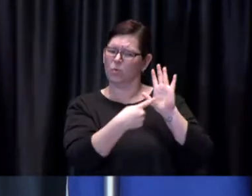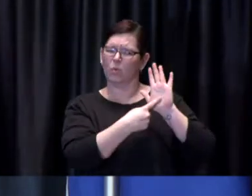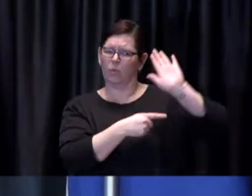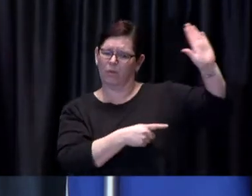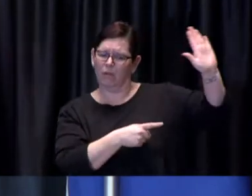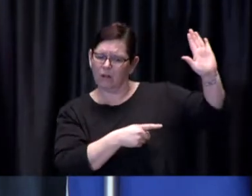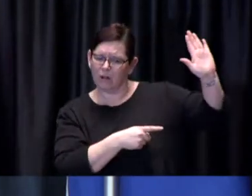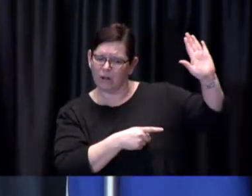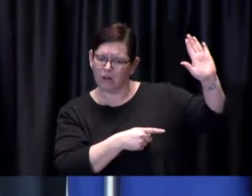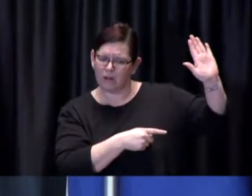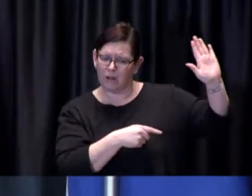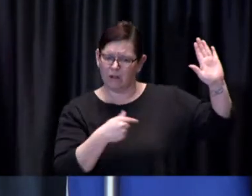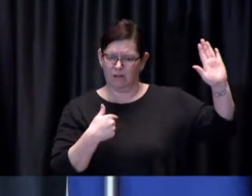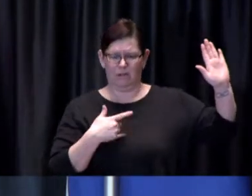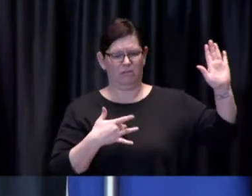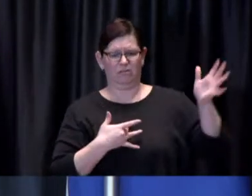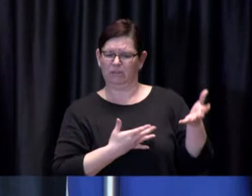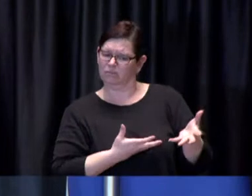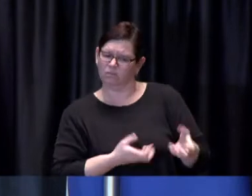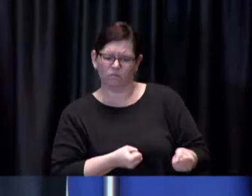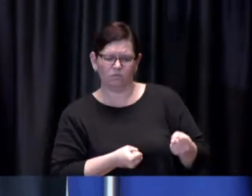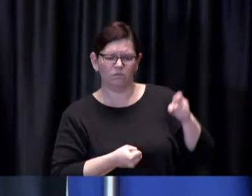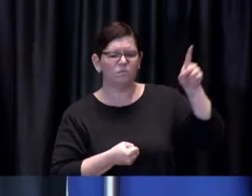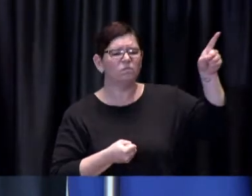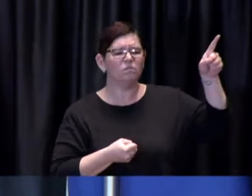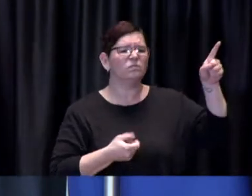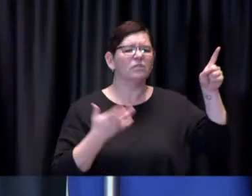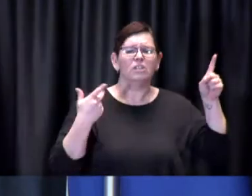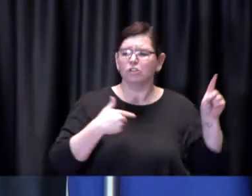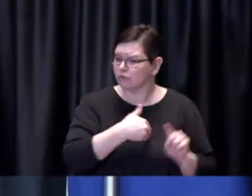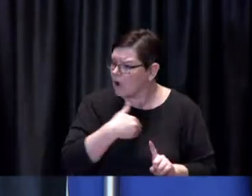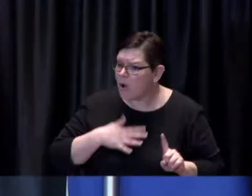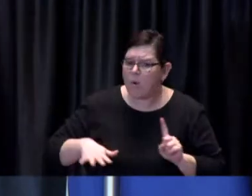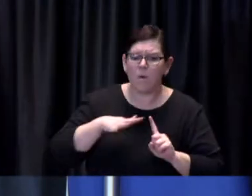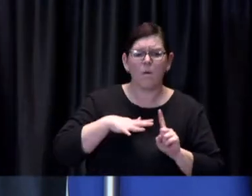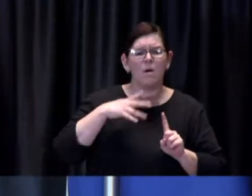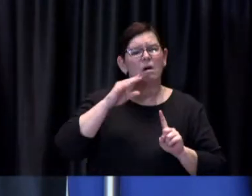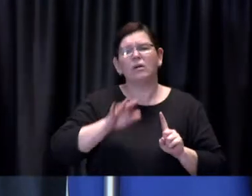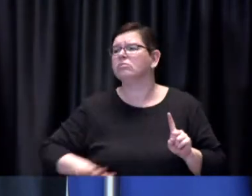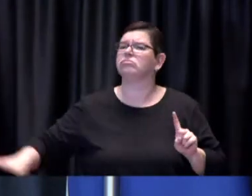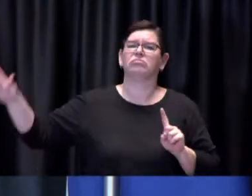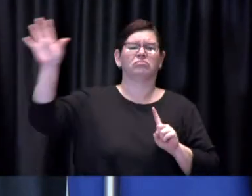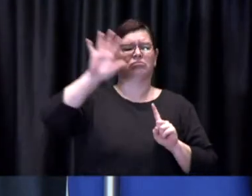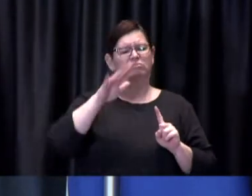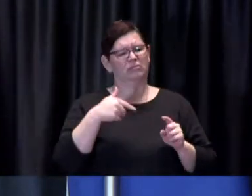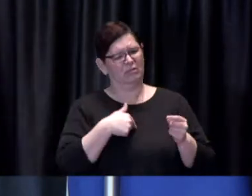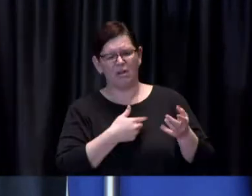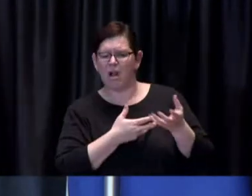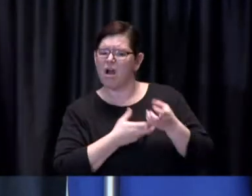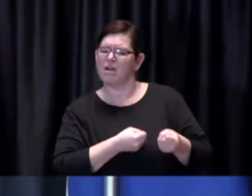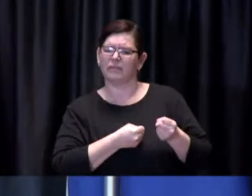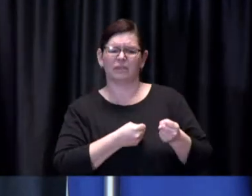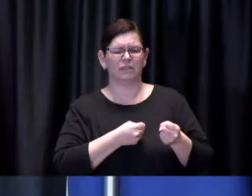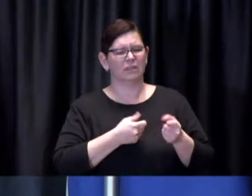of Toronto and beyond that there is you know active and constant assessment of of the safety